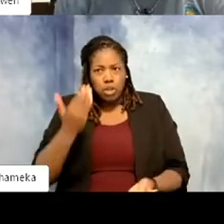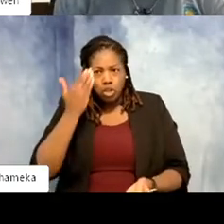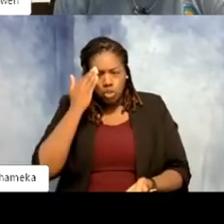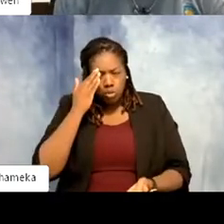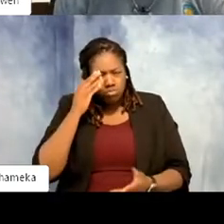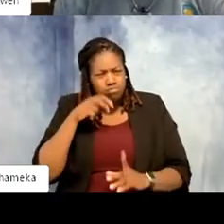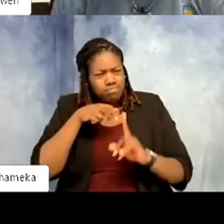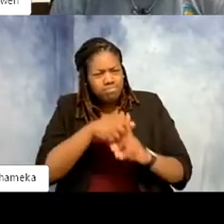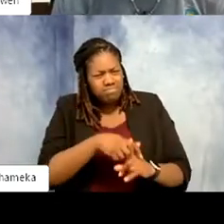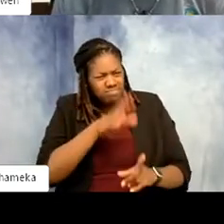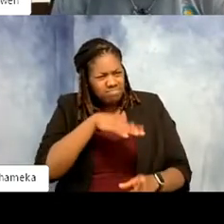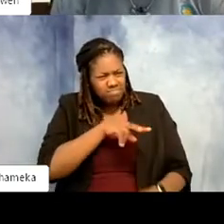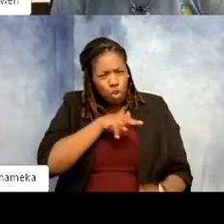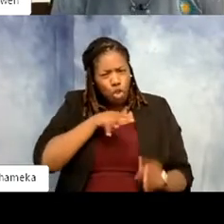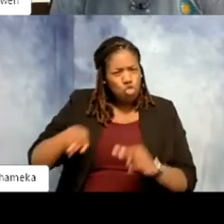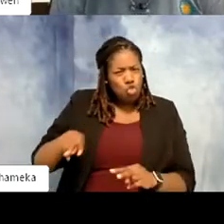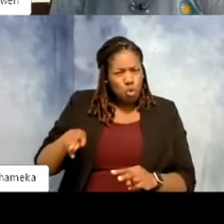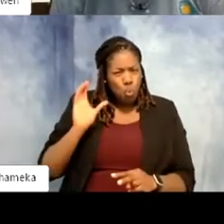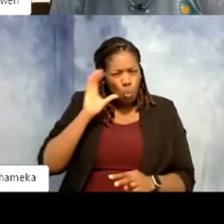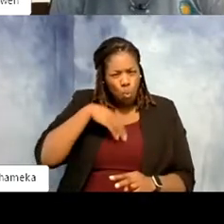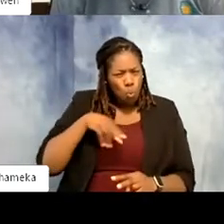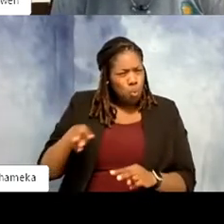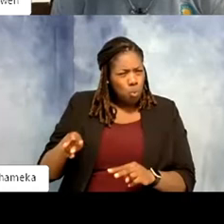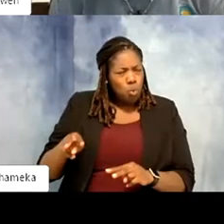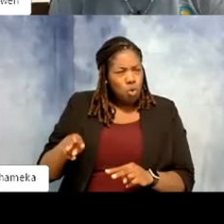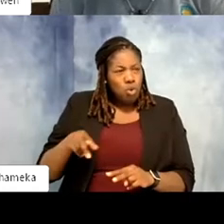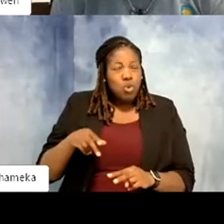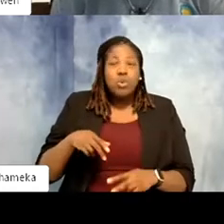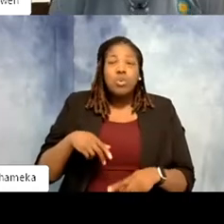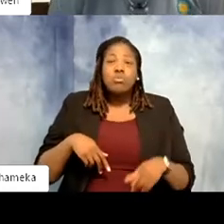this looks a little off. This looks a little aloof. And she takes your word for it and